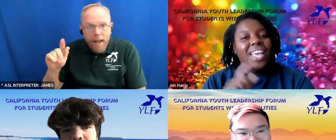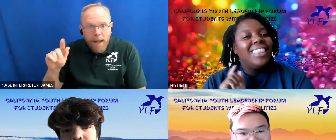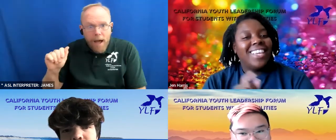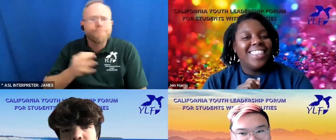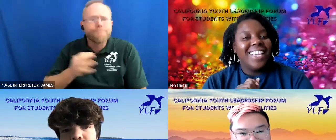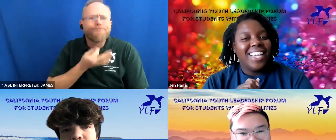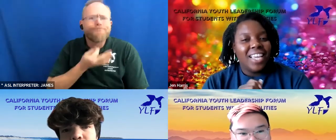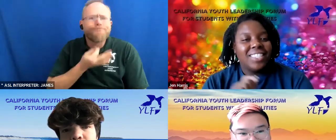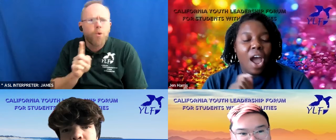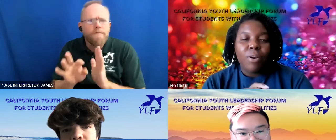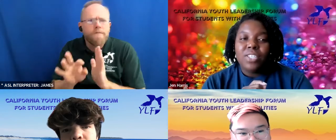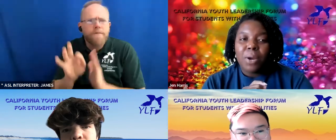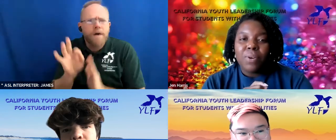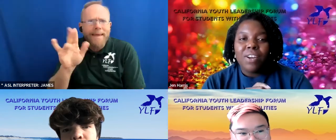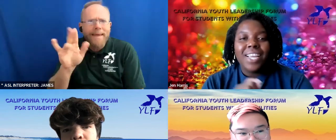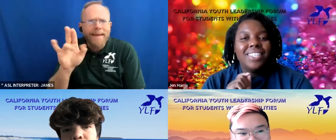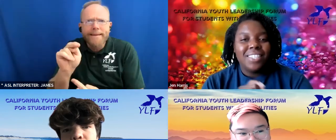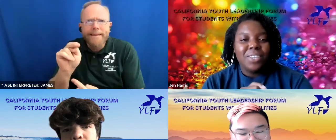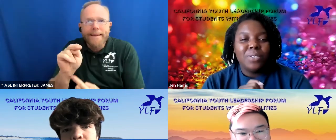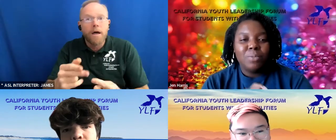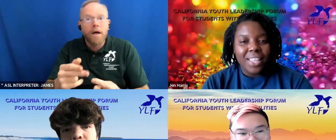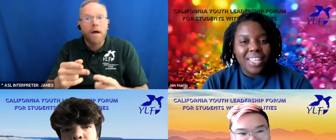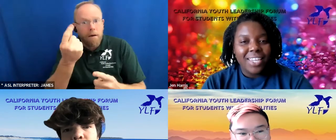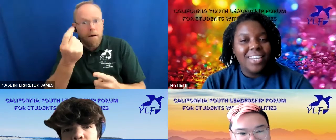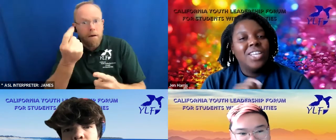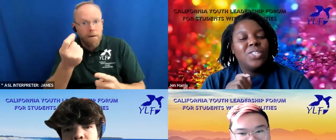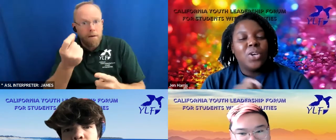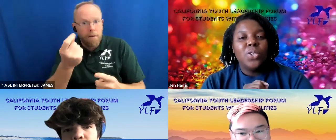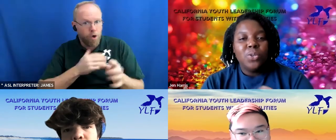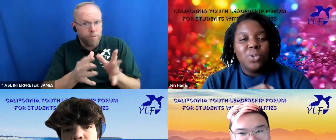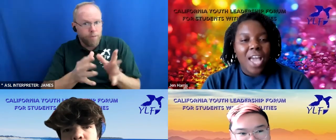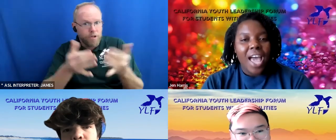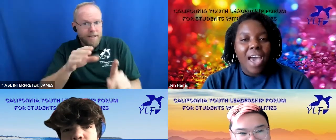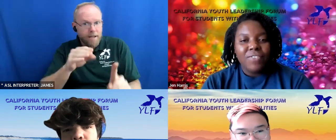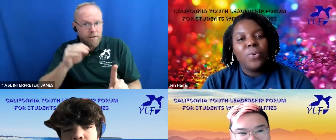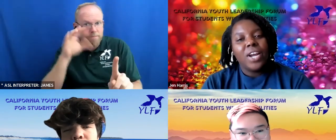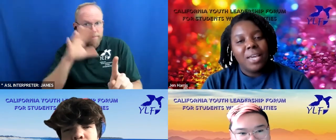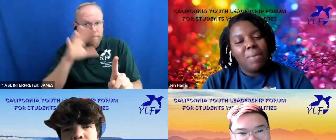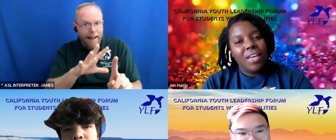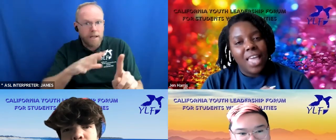the good thing is our interpreter is still spotlit so you do not have to worry about that